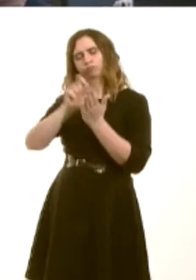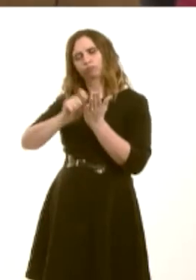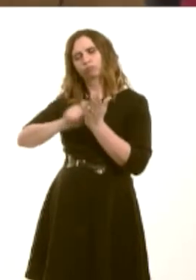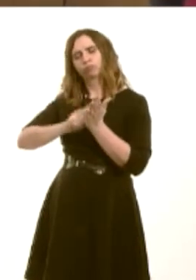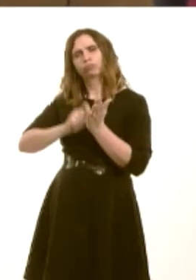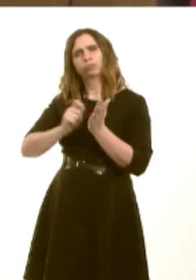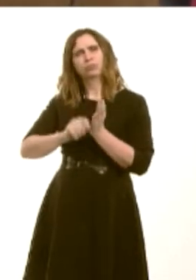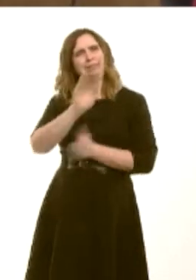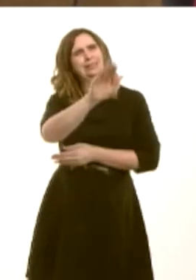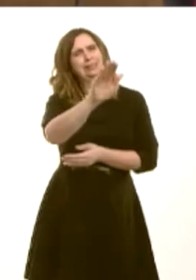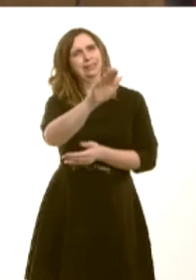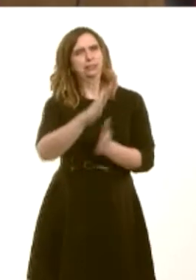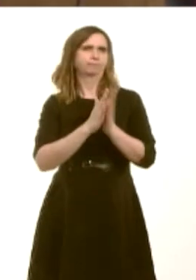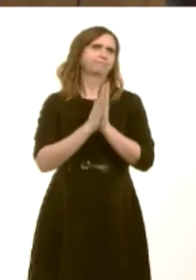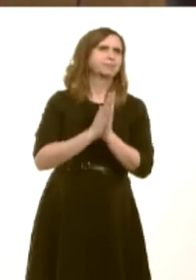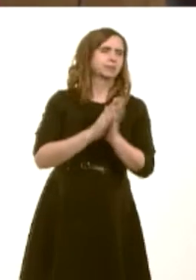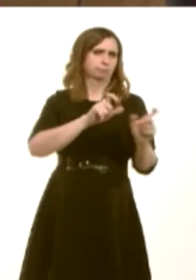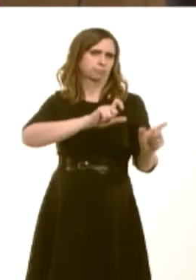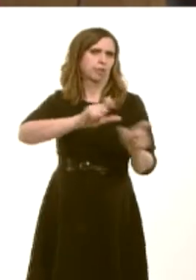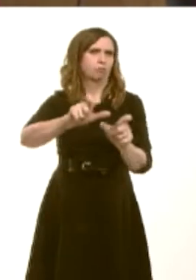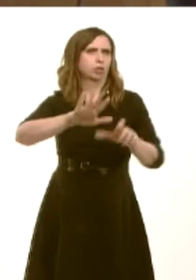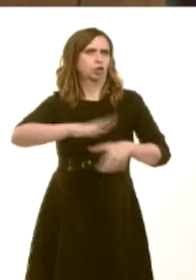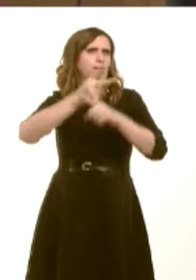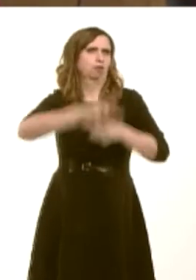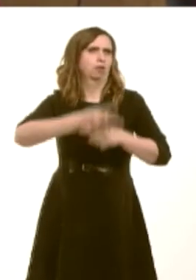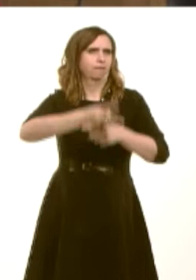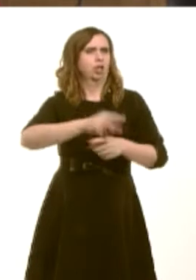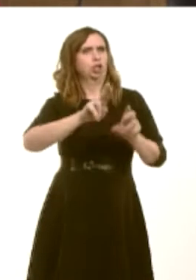to urge HMRC to continue this provision, because we know that it fulfils such an important